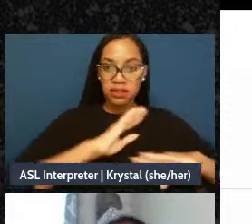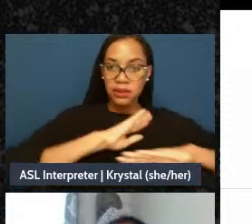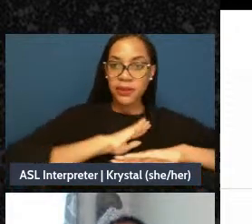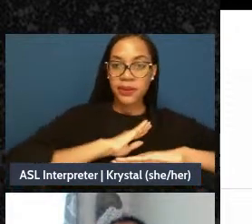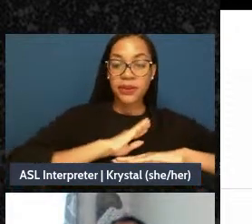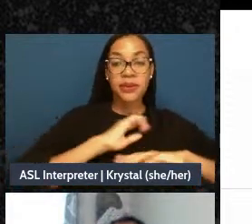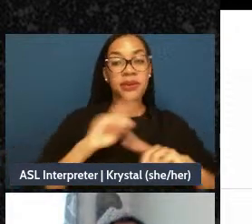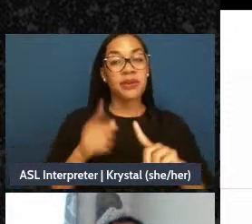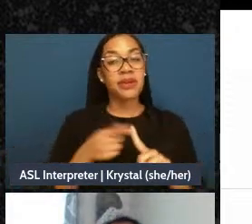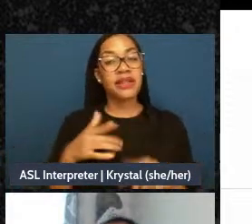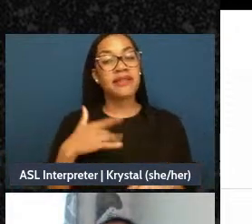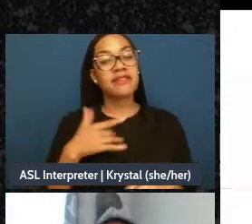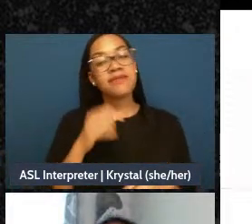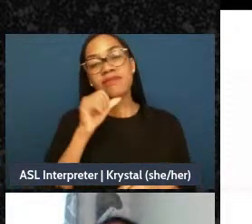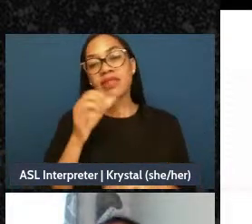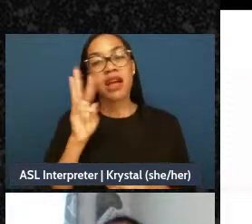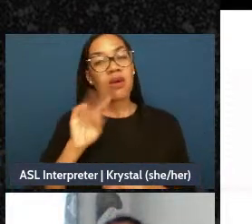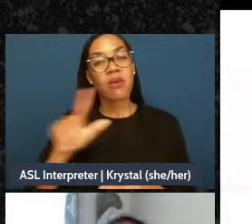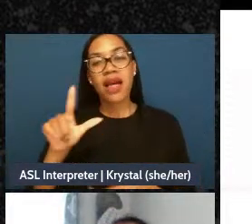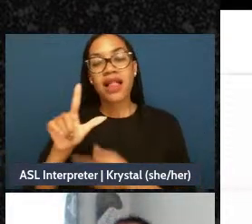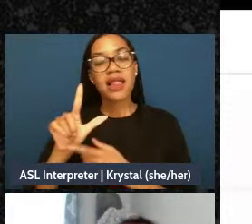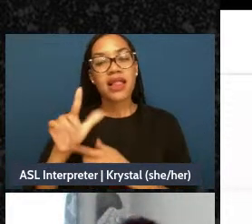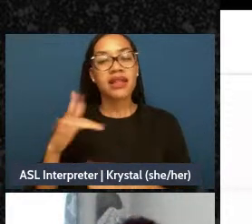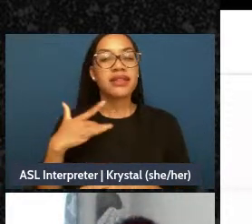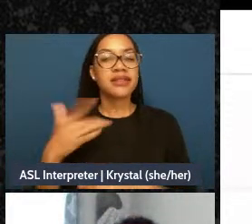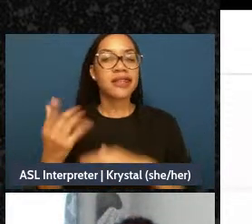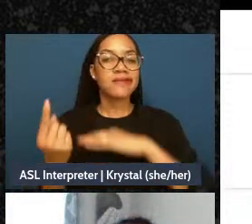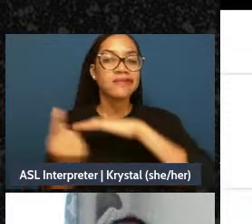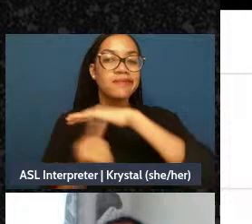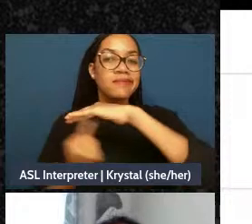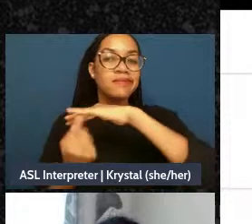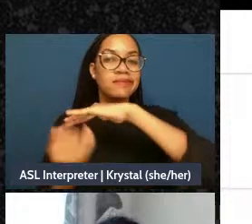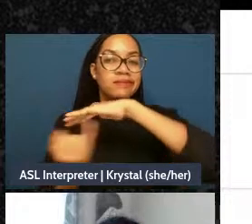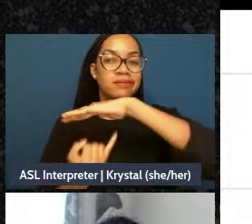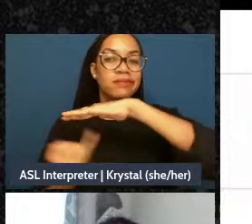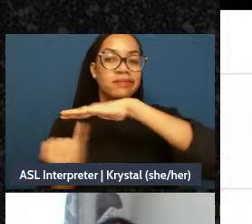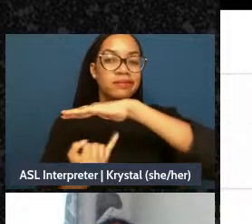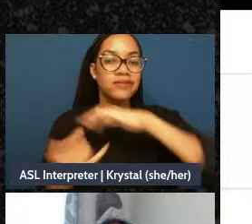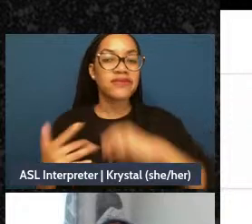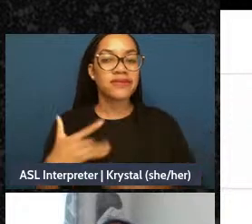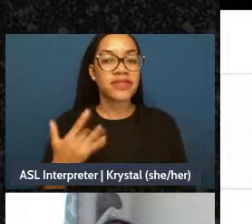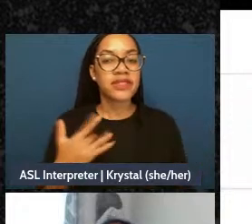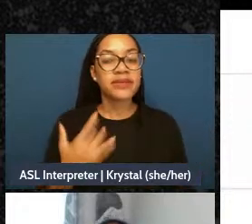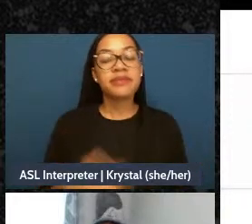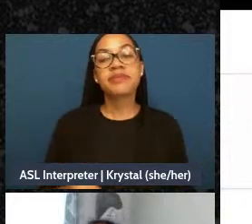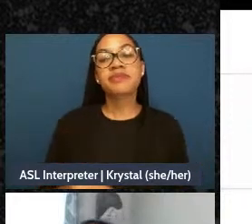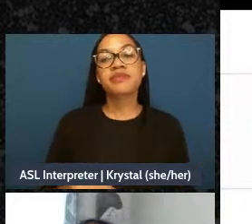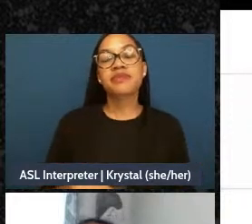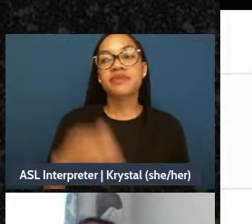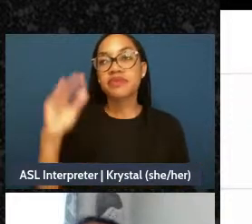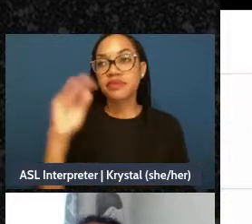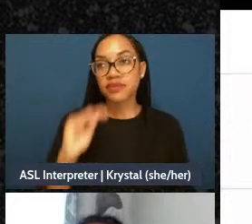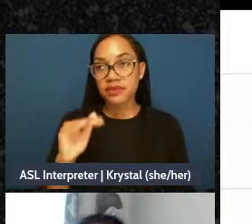access to choice intentional aligned in my values embodied and moving with integrity